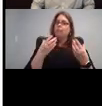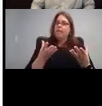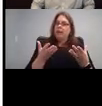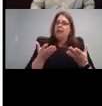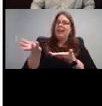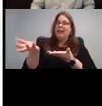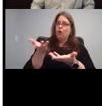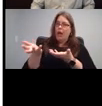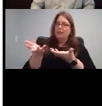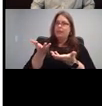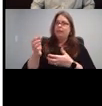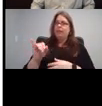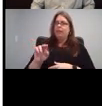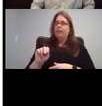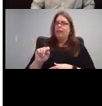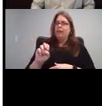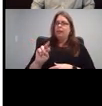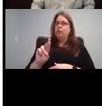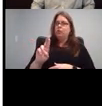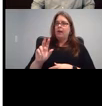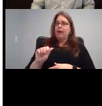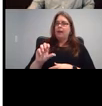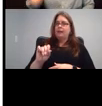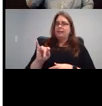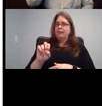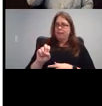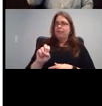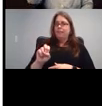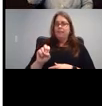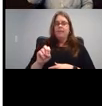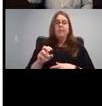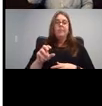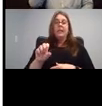Sign up and I mentioned them before.